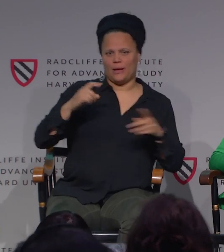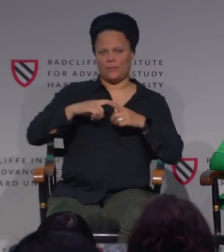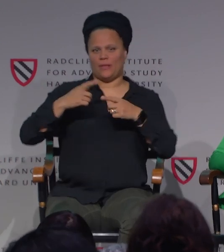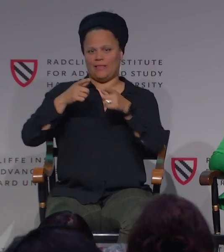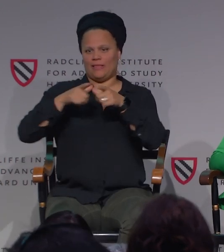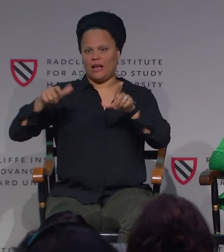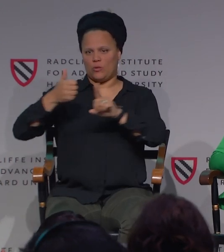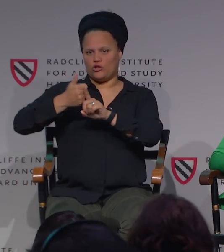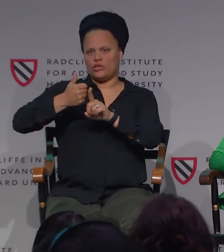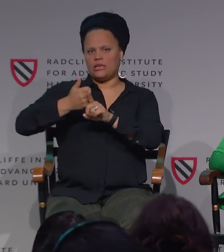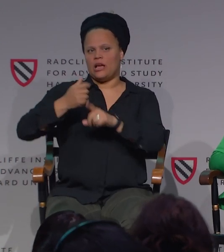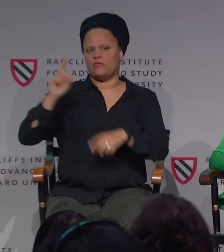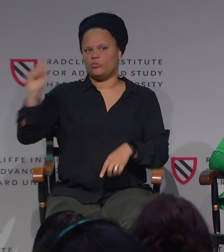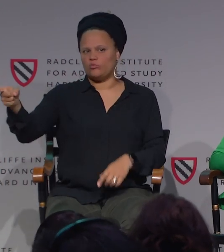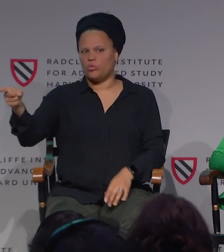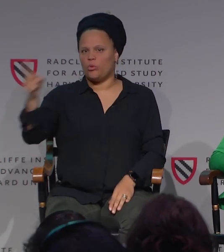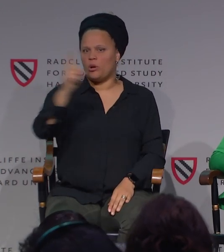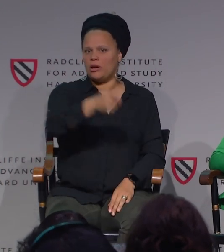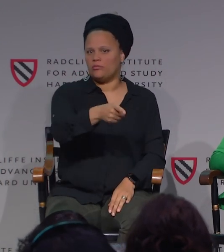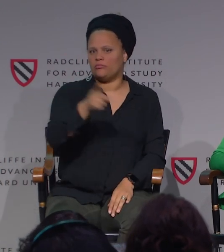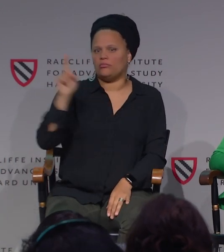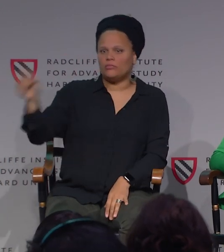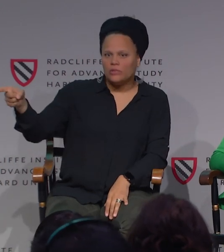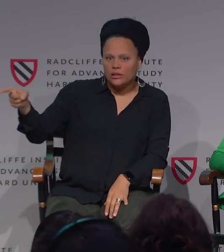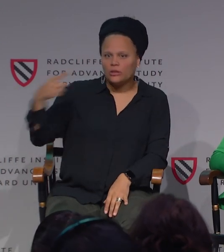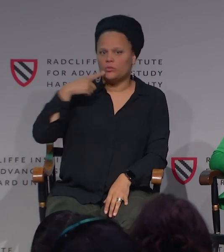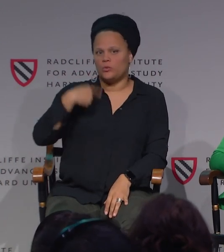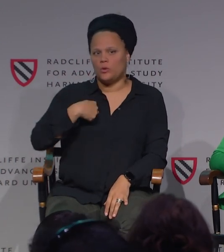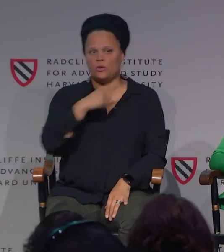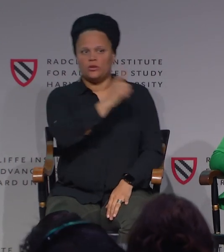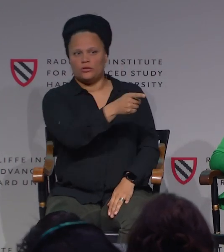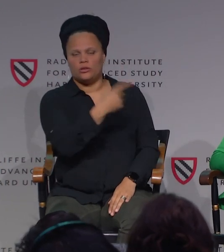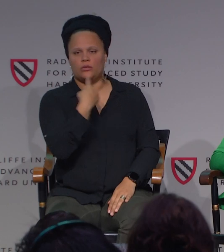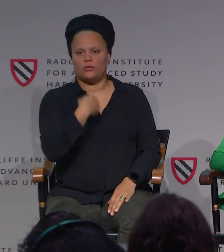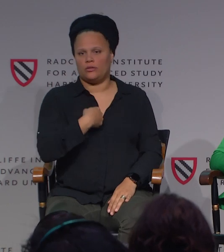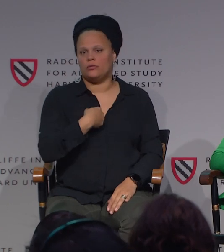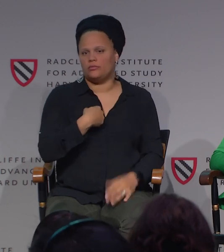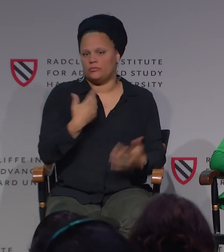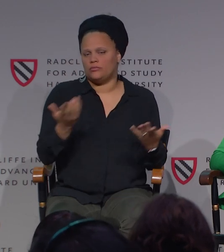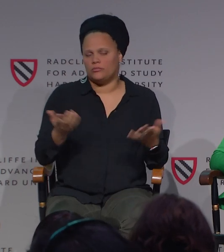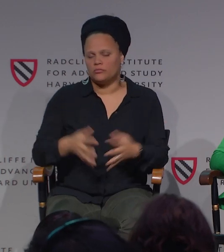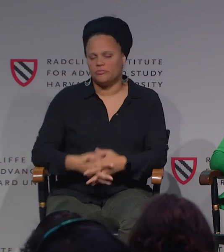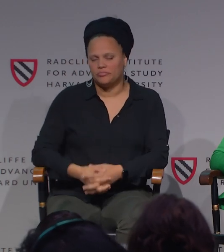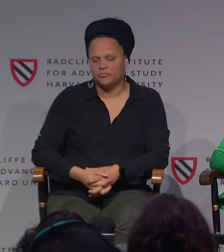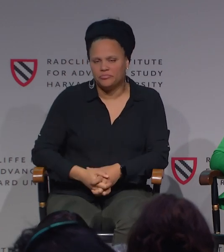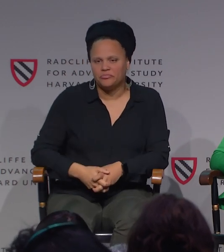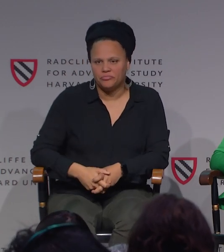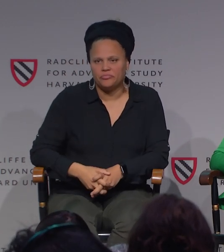And I could sign this and be like, it was he, or she, or this person told me, or this person told me.